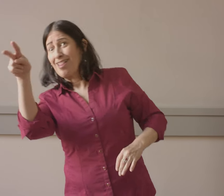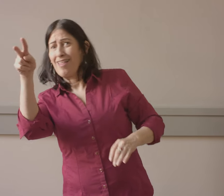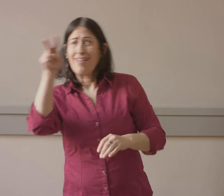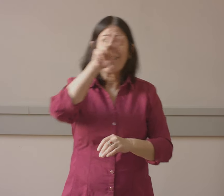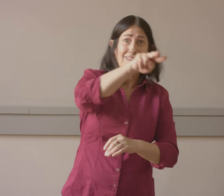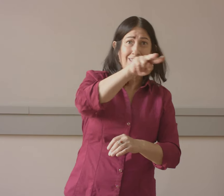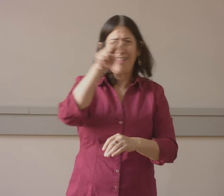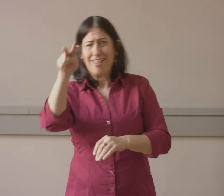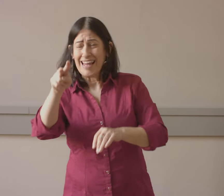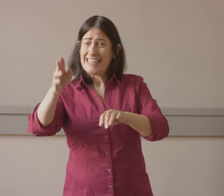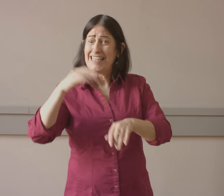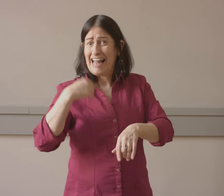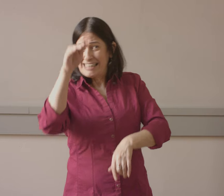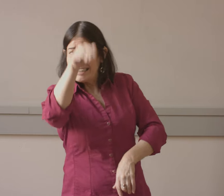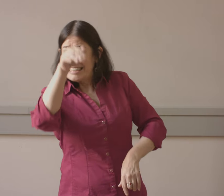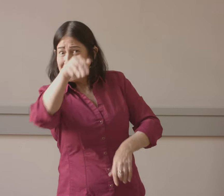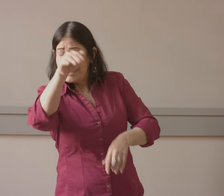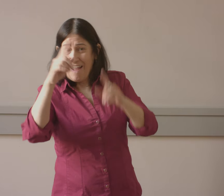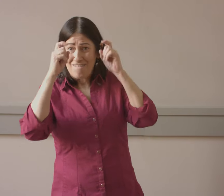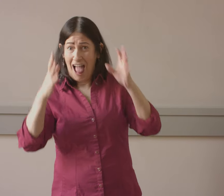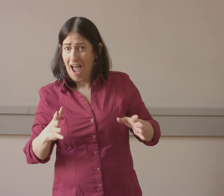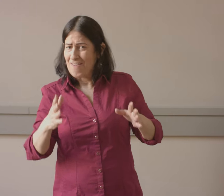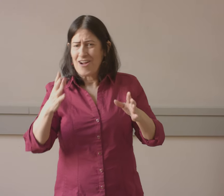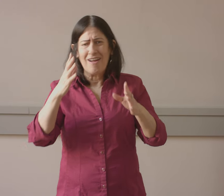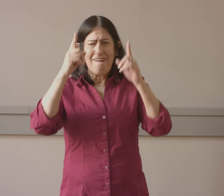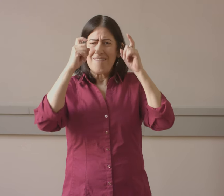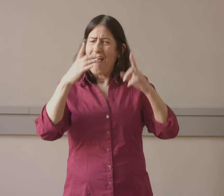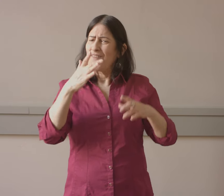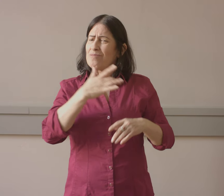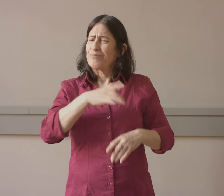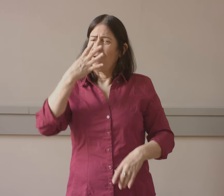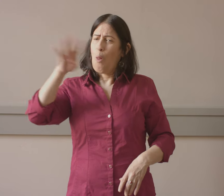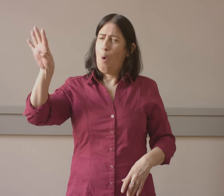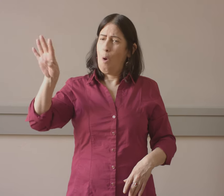accessible. We can't be looking around and asking photographers to move or